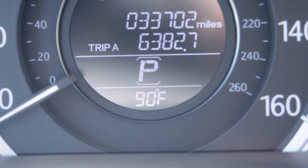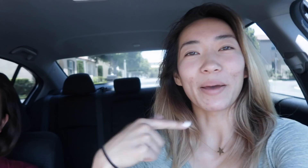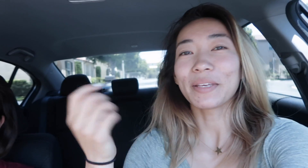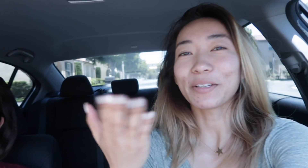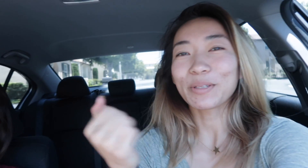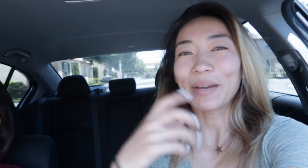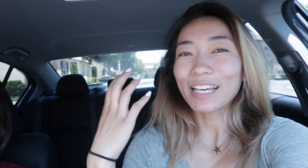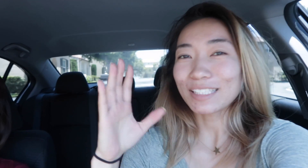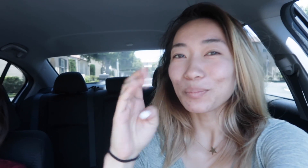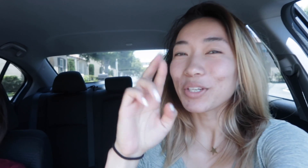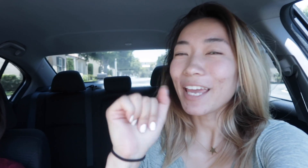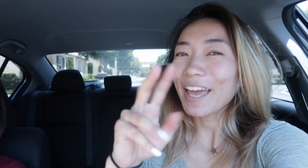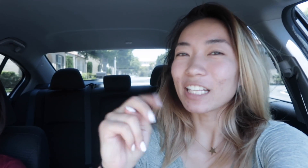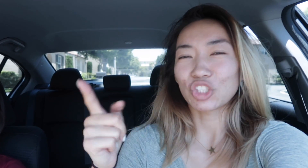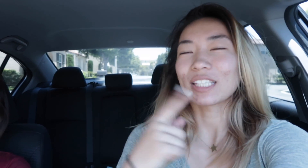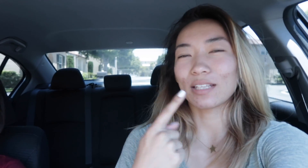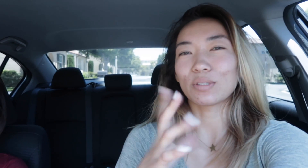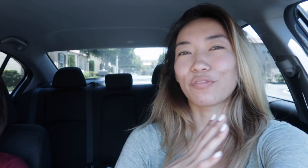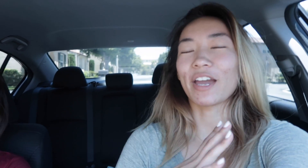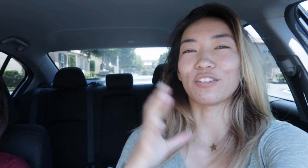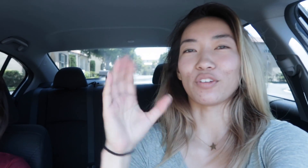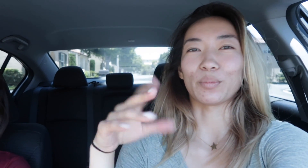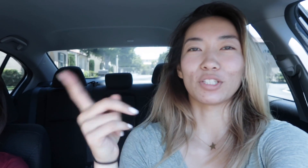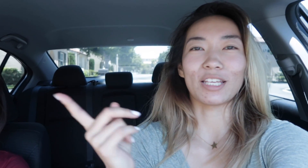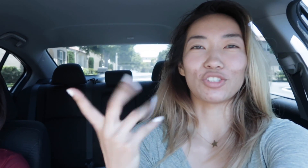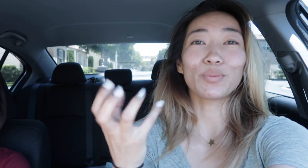I'm here with my cousin Breanne and she said it was fine to film her and she